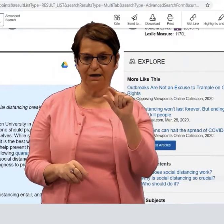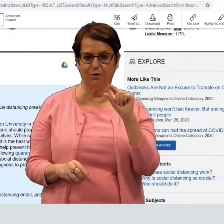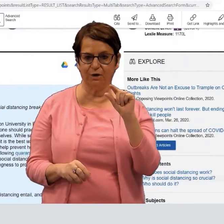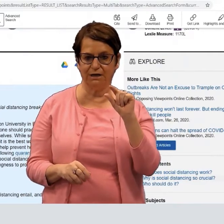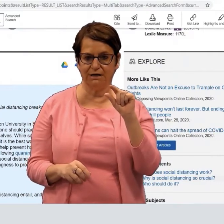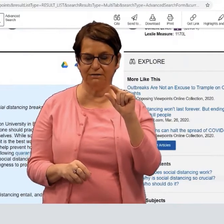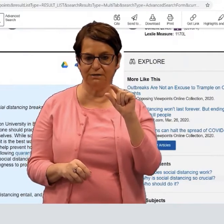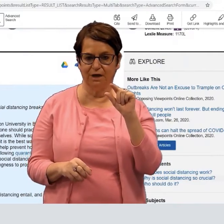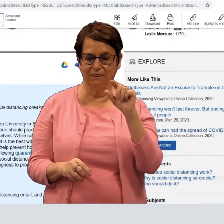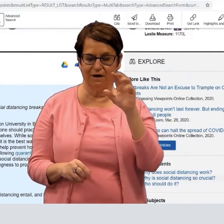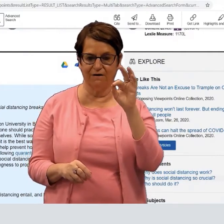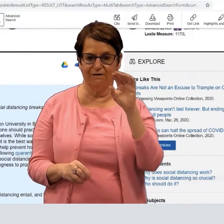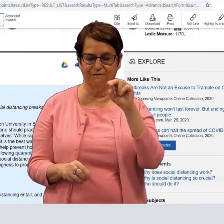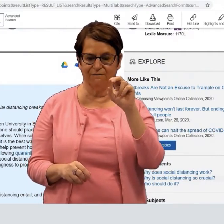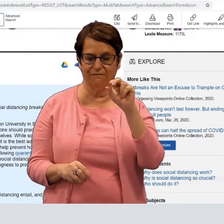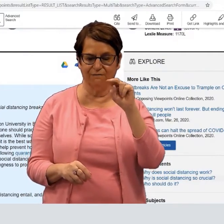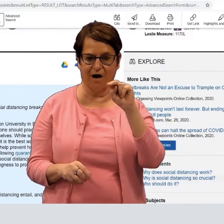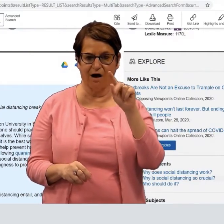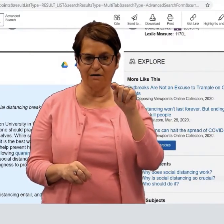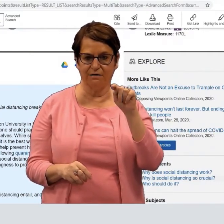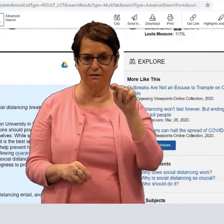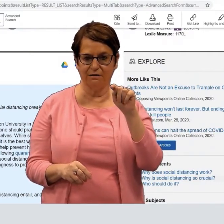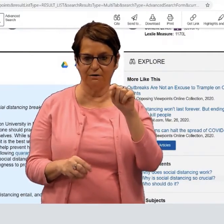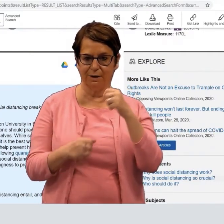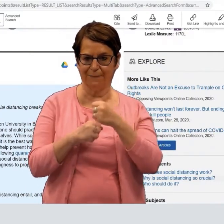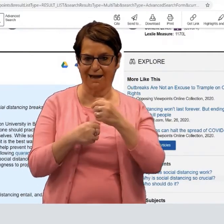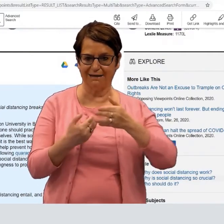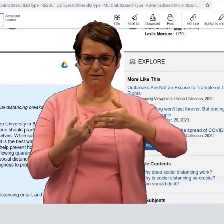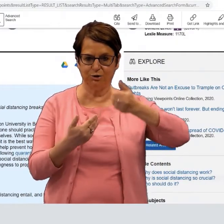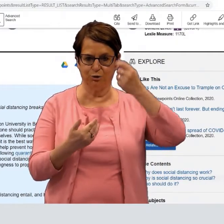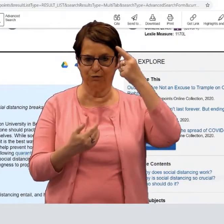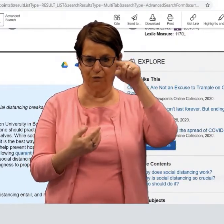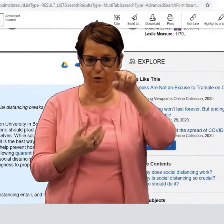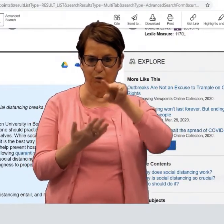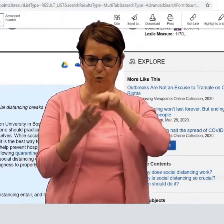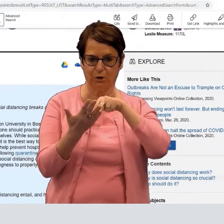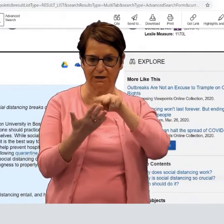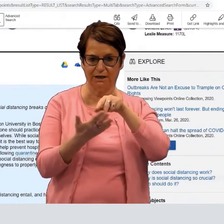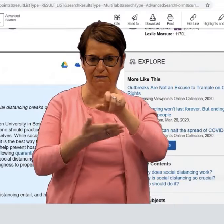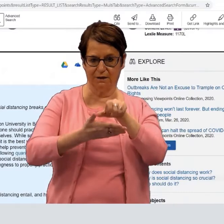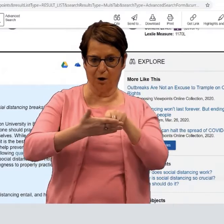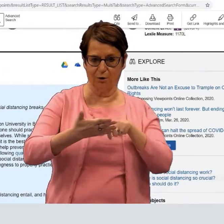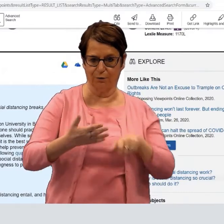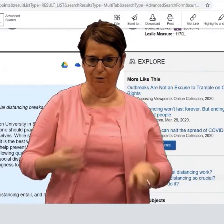can enlarge or decrease the font to make it easier for you to read the article.